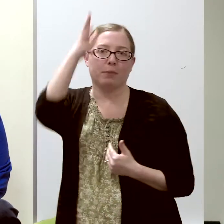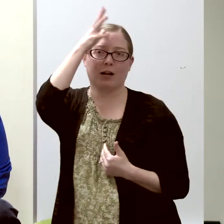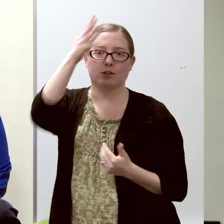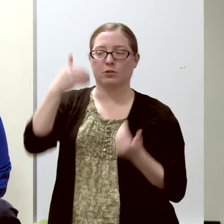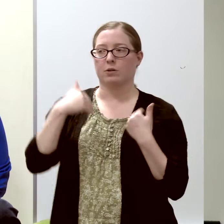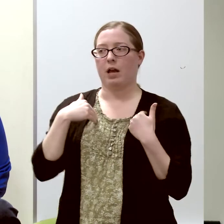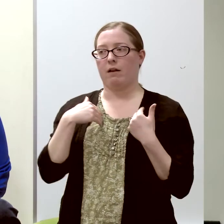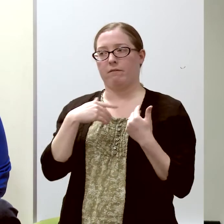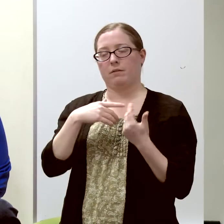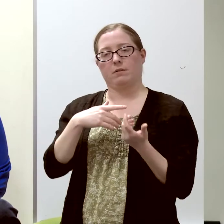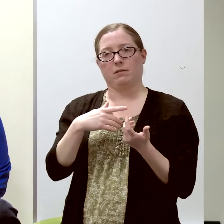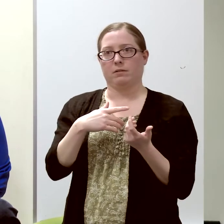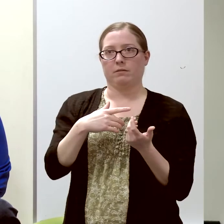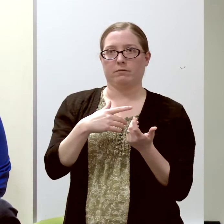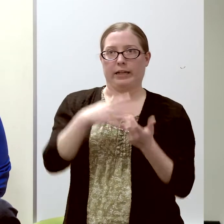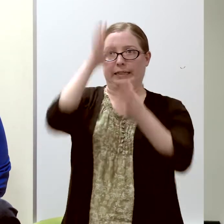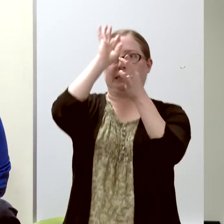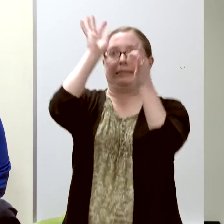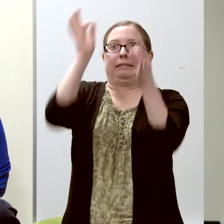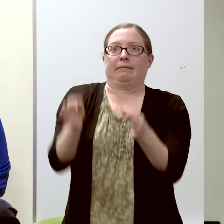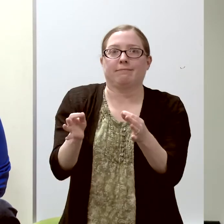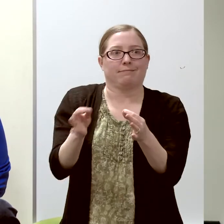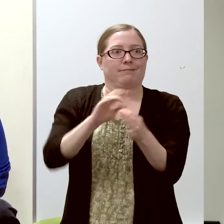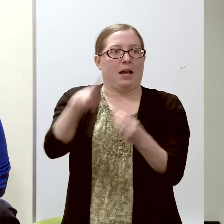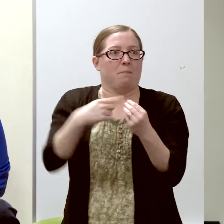definite ideas about what you should do with your life.